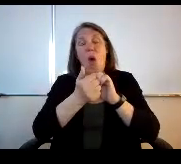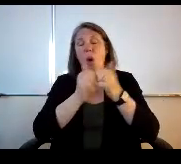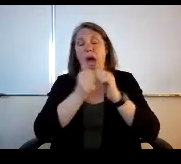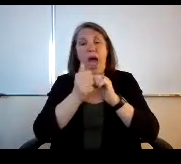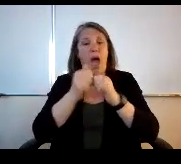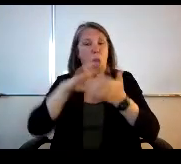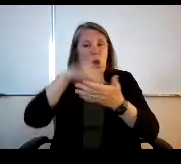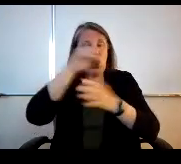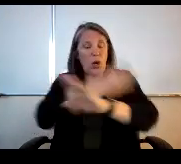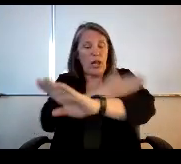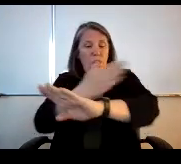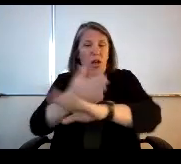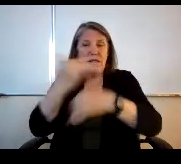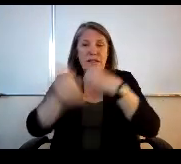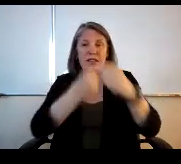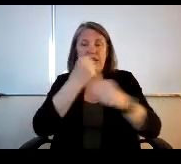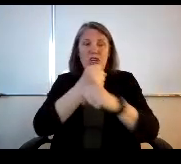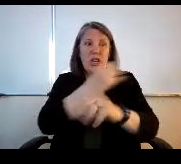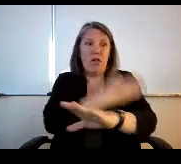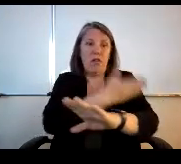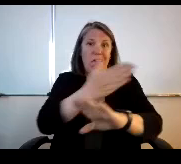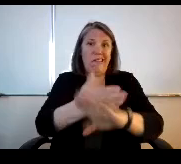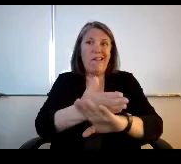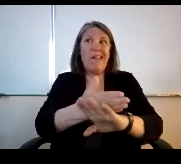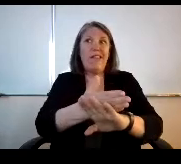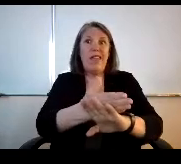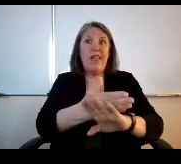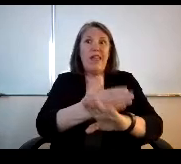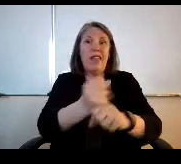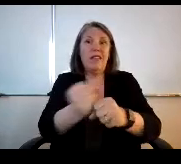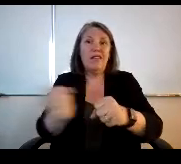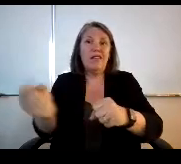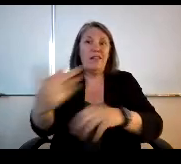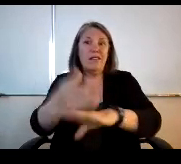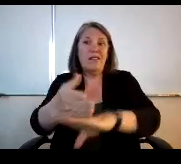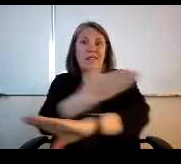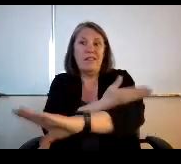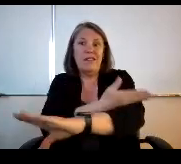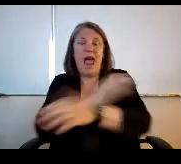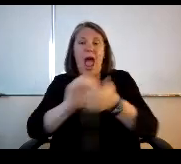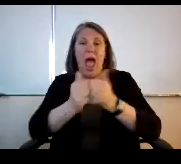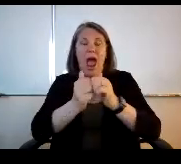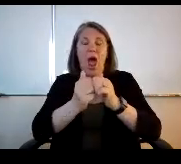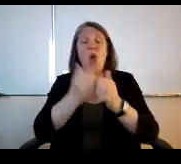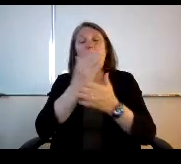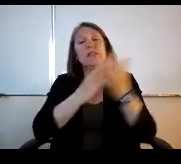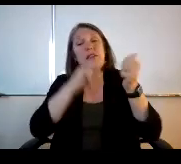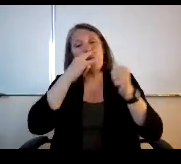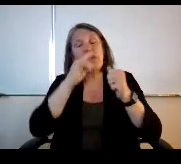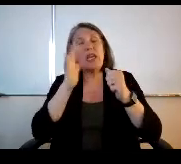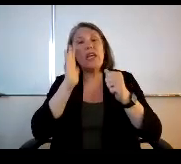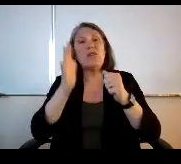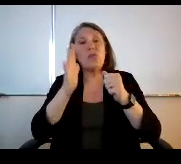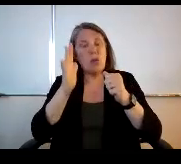year and bridge that over successive years? And some kids are going to matriculate out of our system.